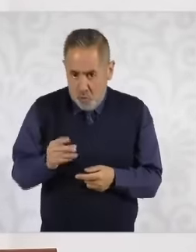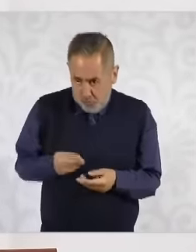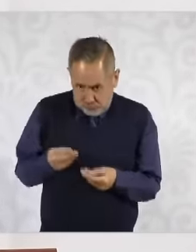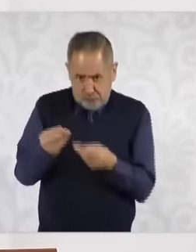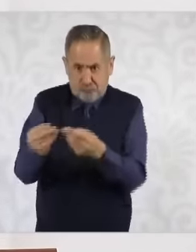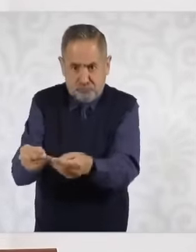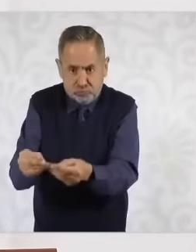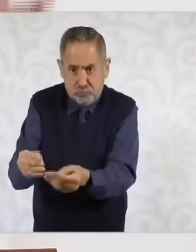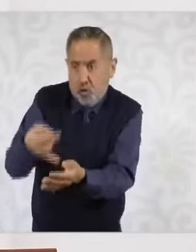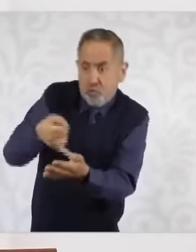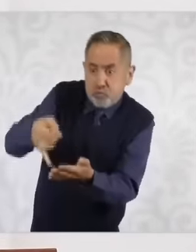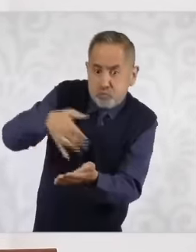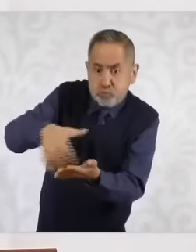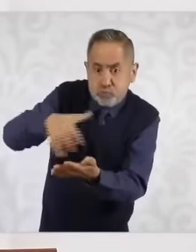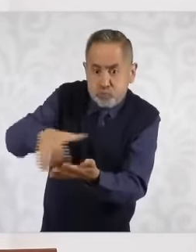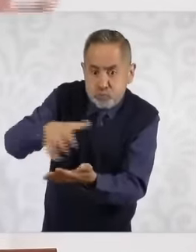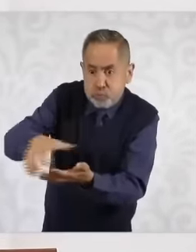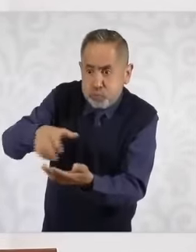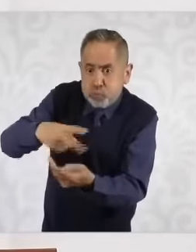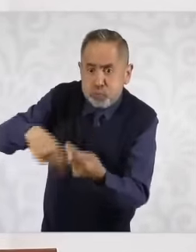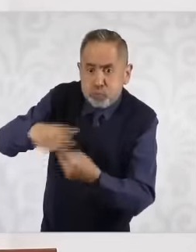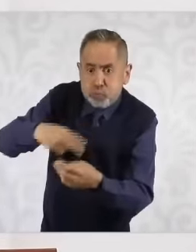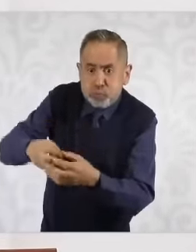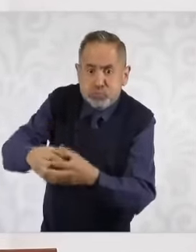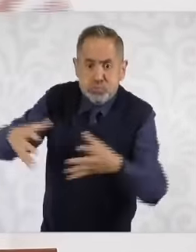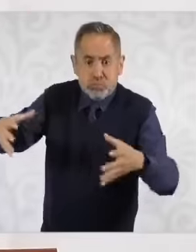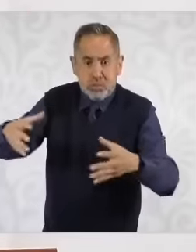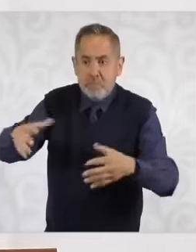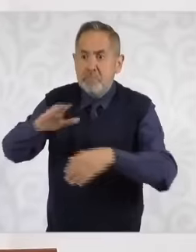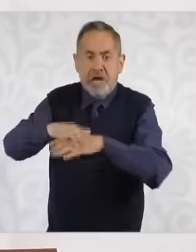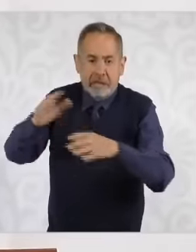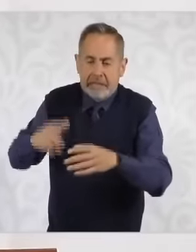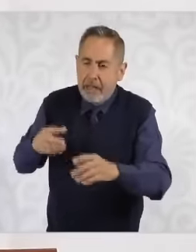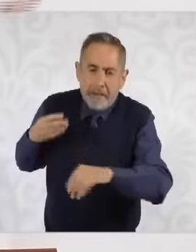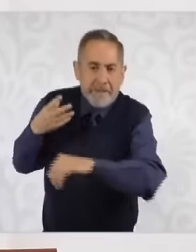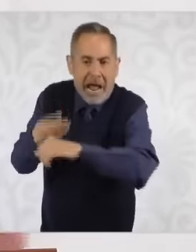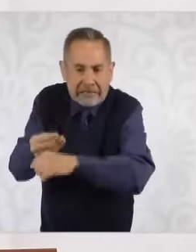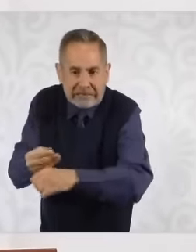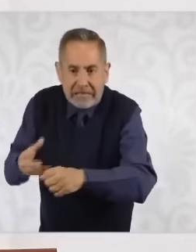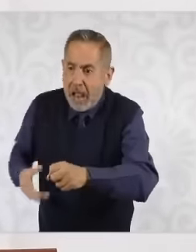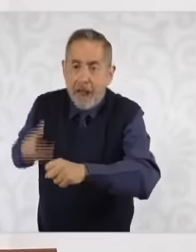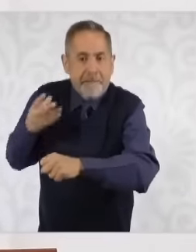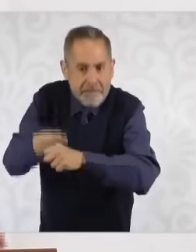seed and from then on every year we must inject these good quality seeds